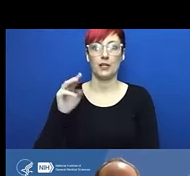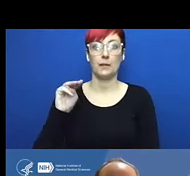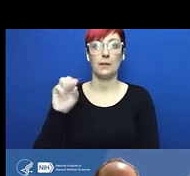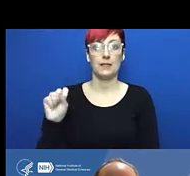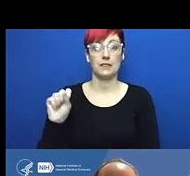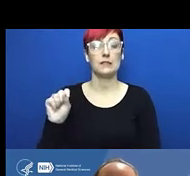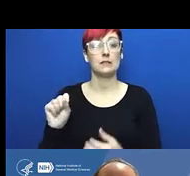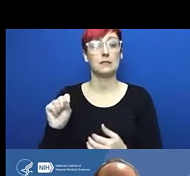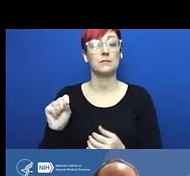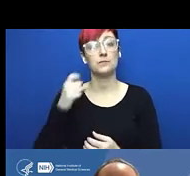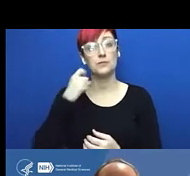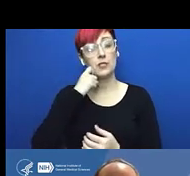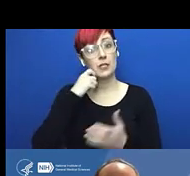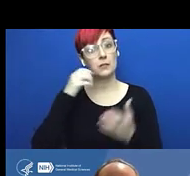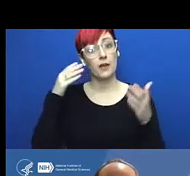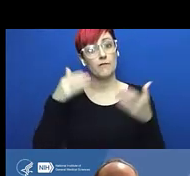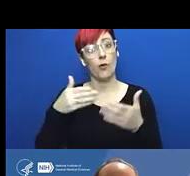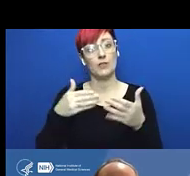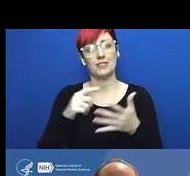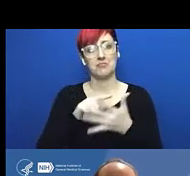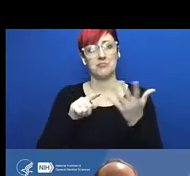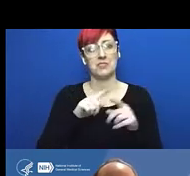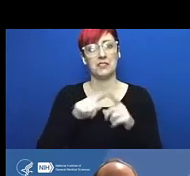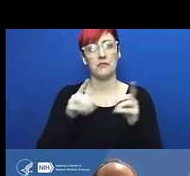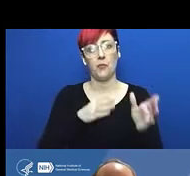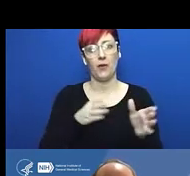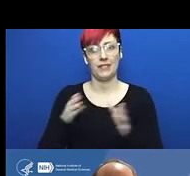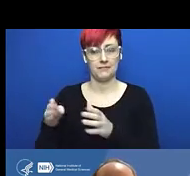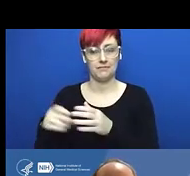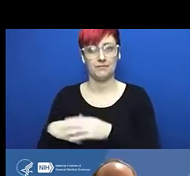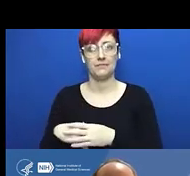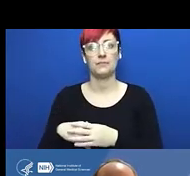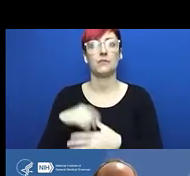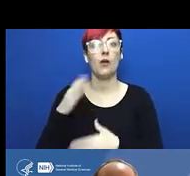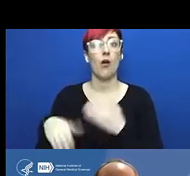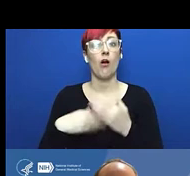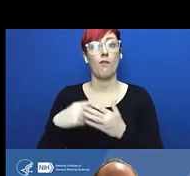were growing bacteria under atmospheres containing hydrogen gas and oxygen gas.